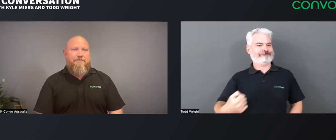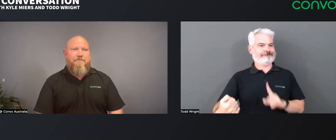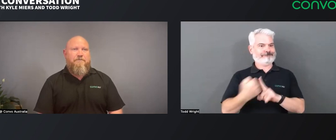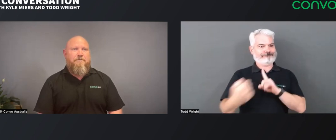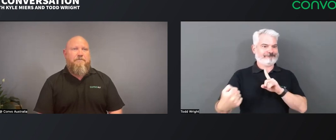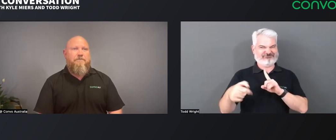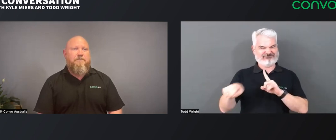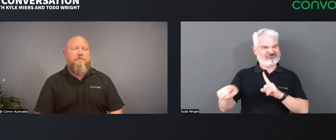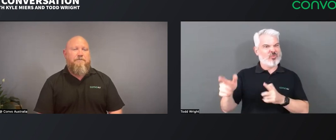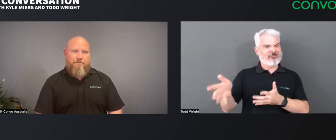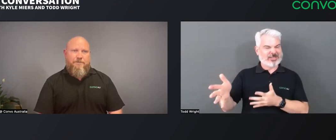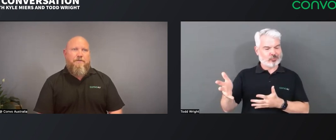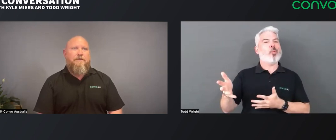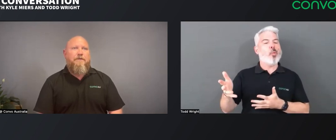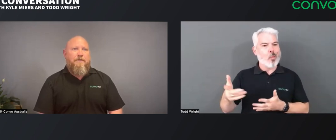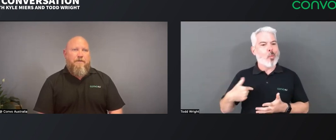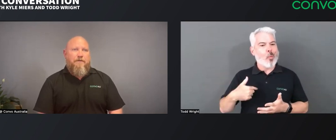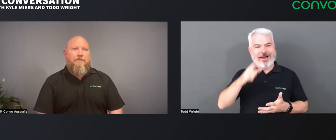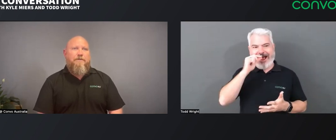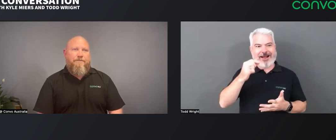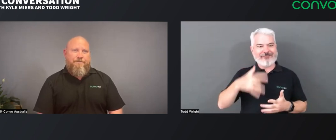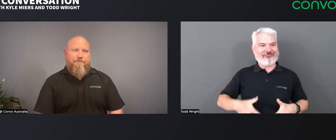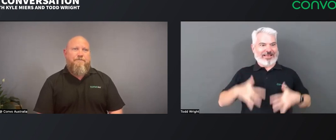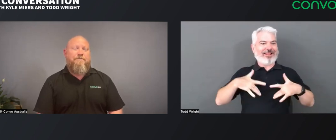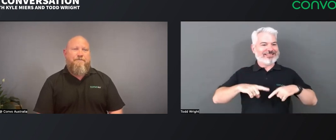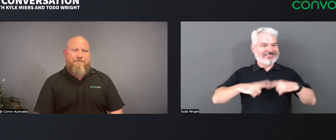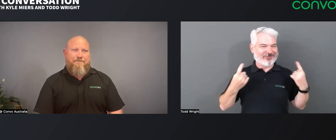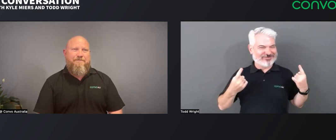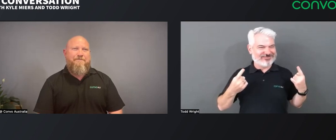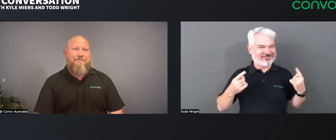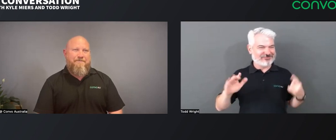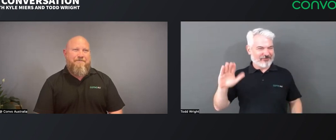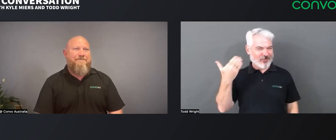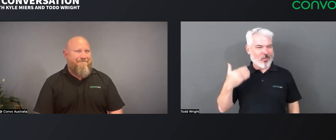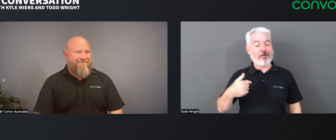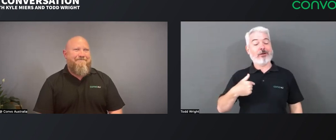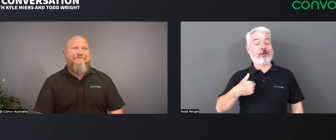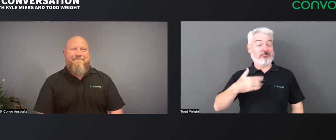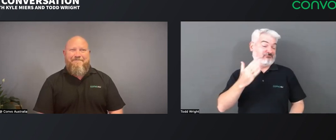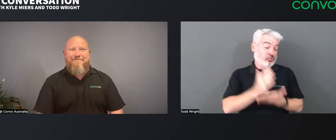Now, it's had a huge impact on me and on my understanding of conversations. It feels different to before.